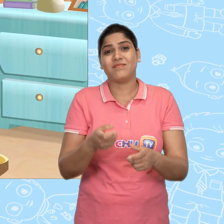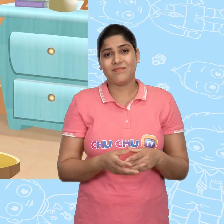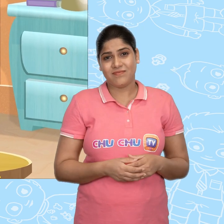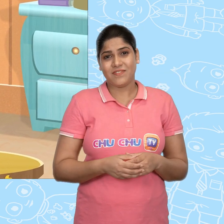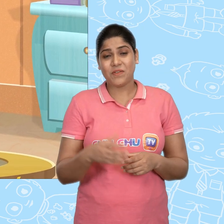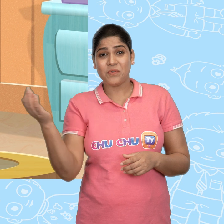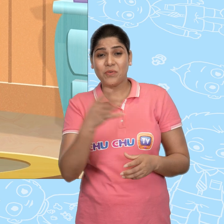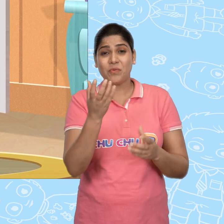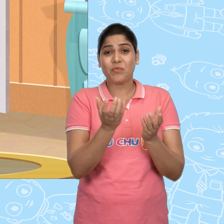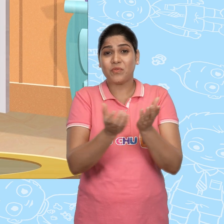taking the new one instead.